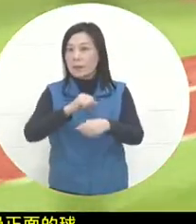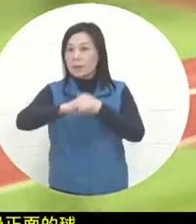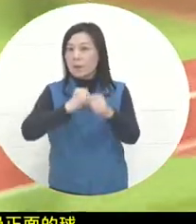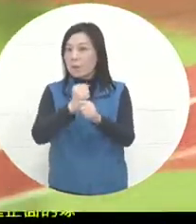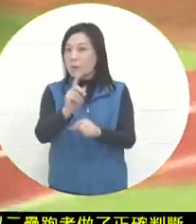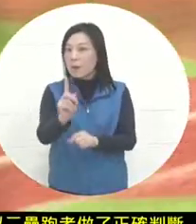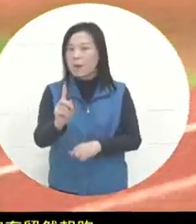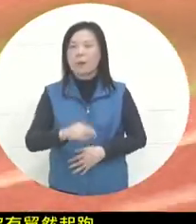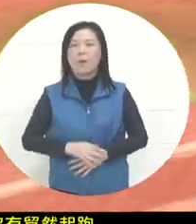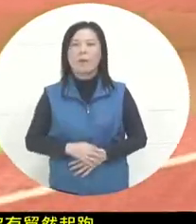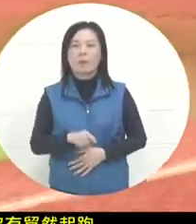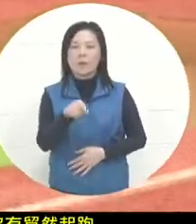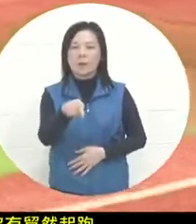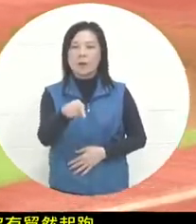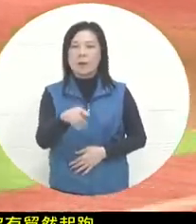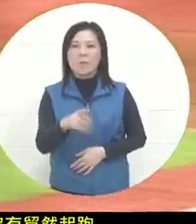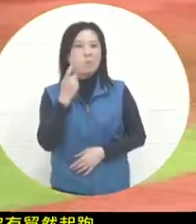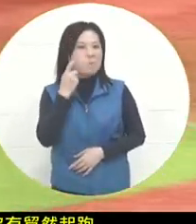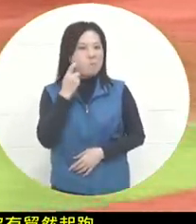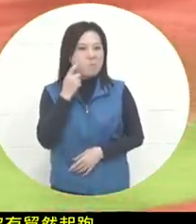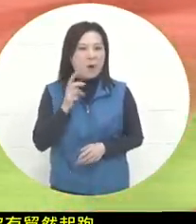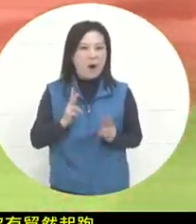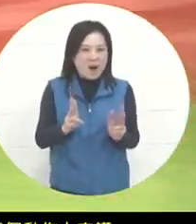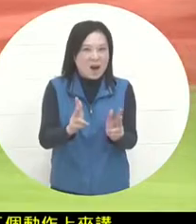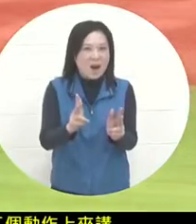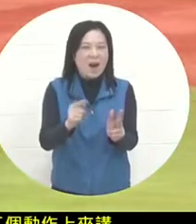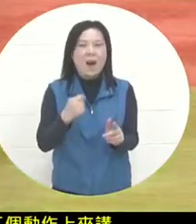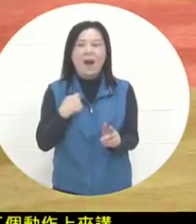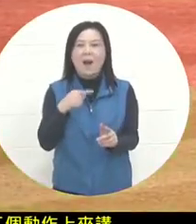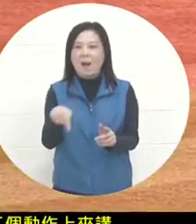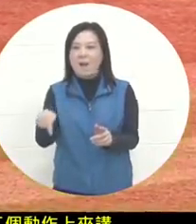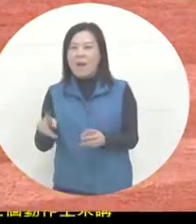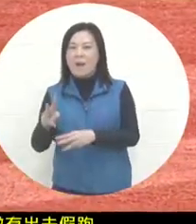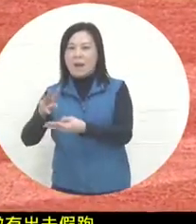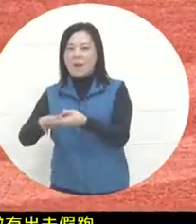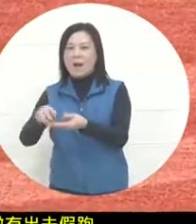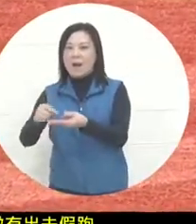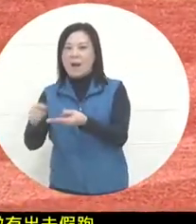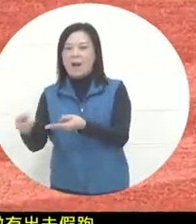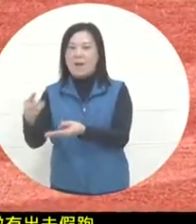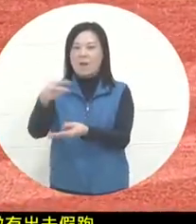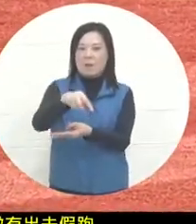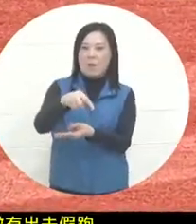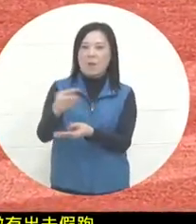I went out and did a fake run. This fake run attracted the first baseman to pass the ball to the second base